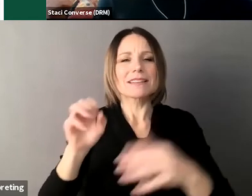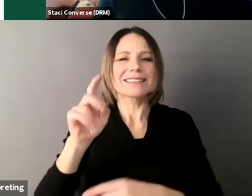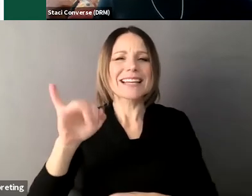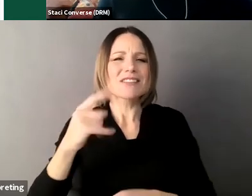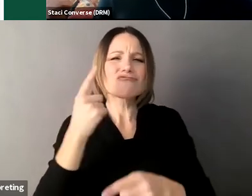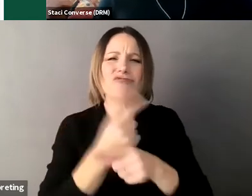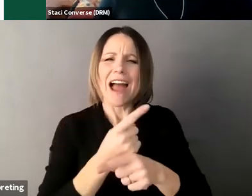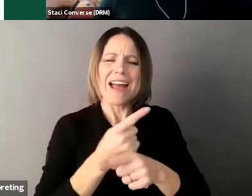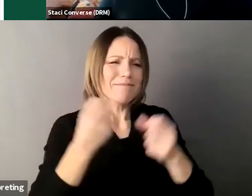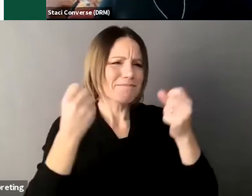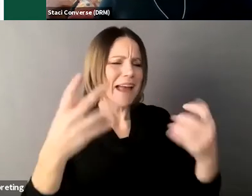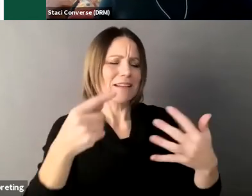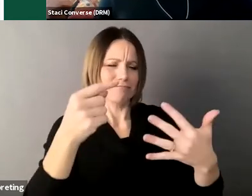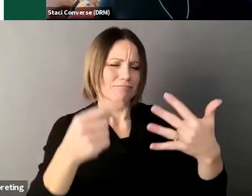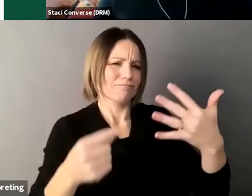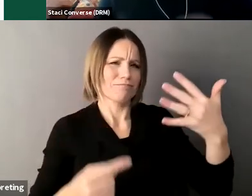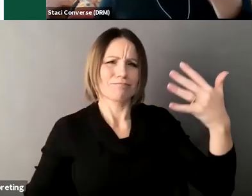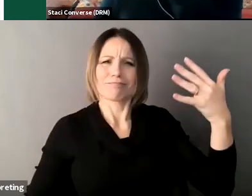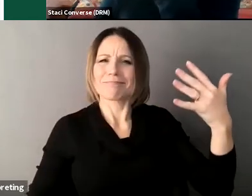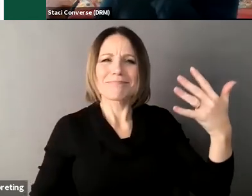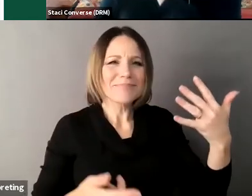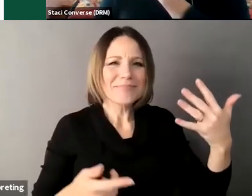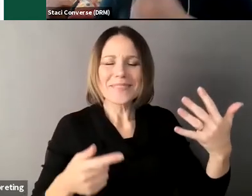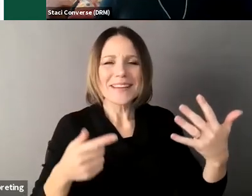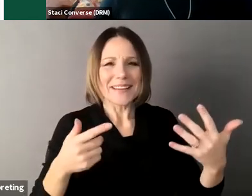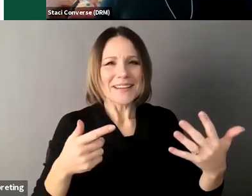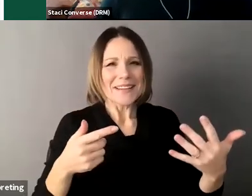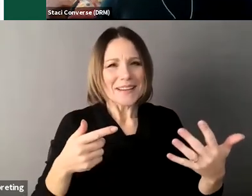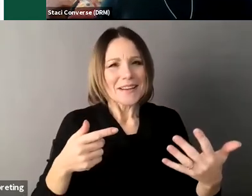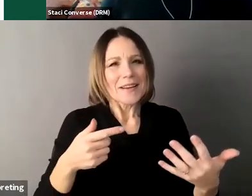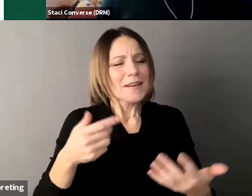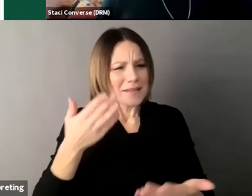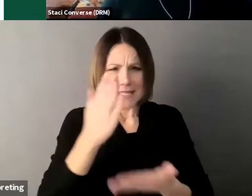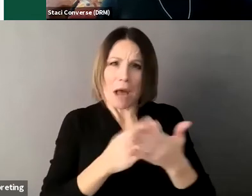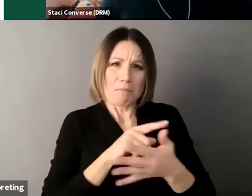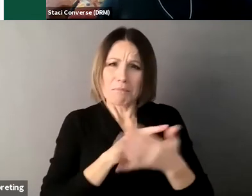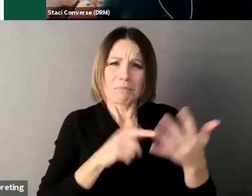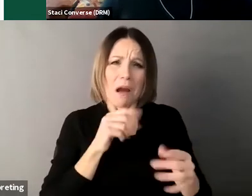may apply to some people some may not apply um some people may not be in school anymore but